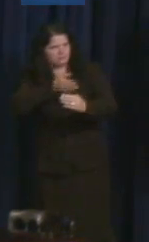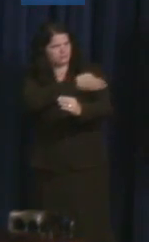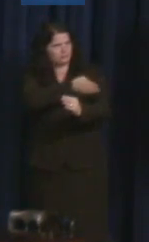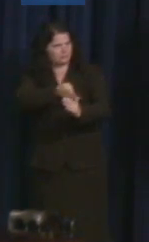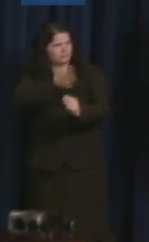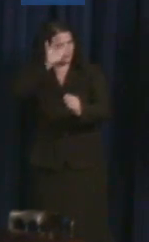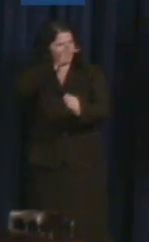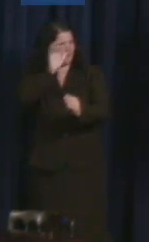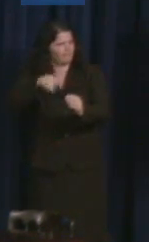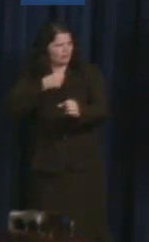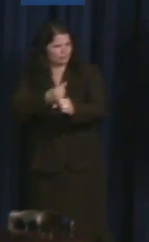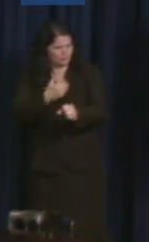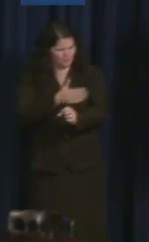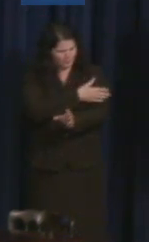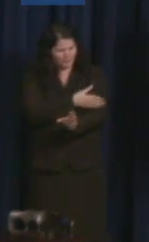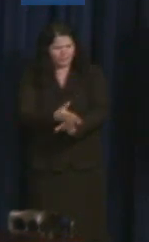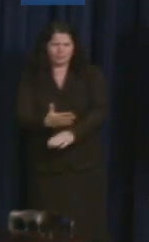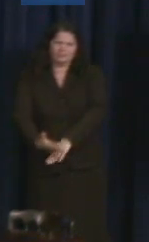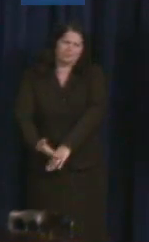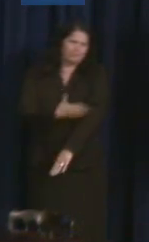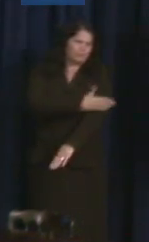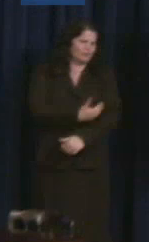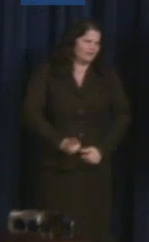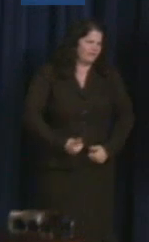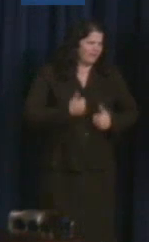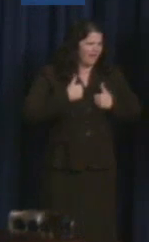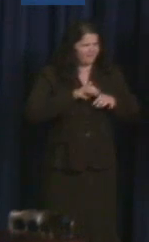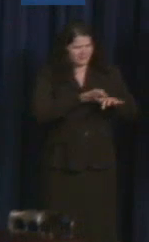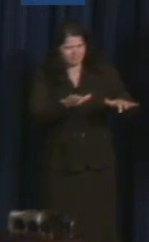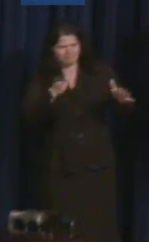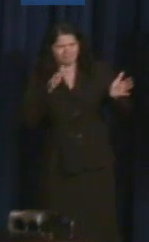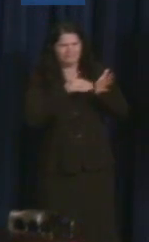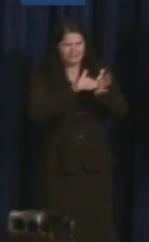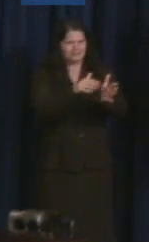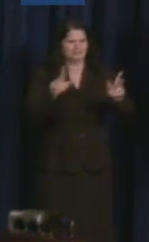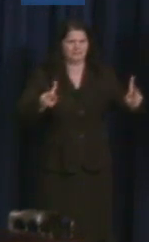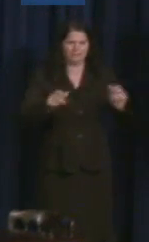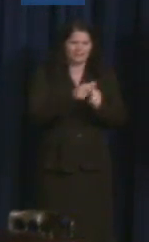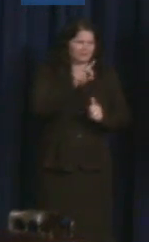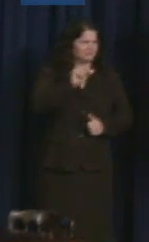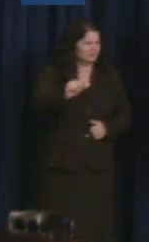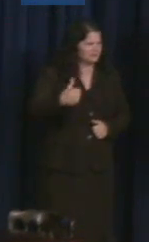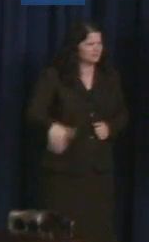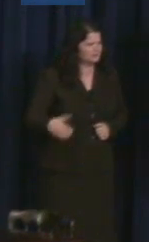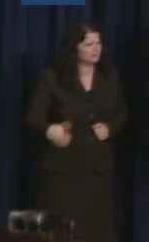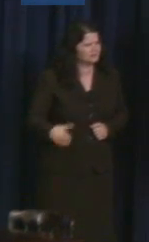And this victory was a result of a lot of hard work by a lot of courageous people to make sure that, as